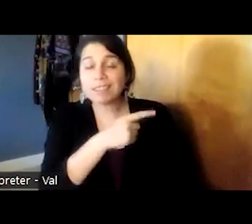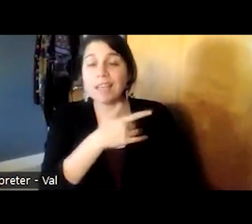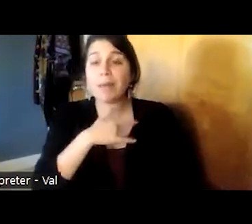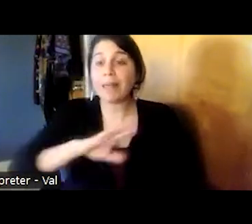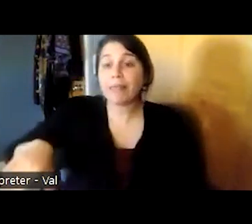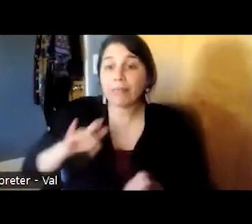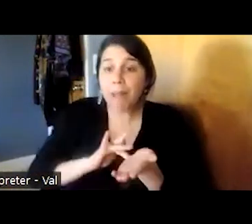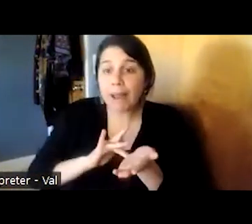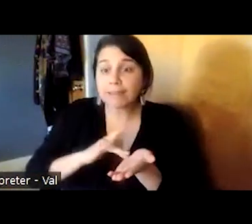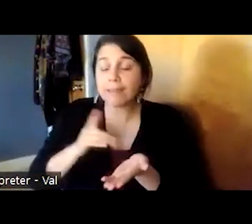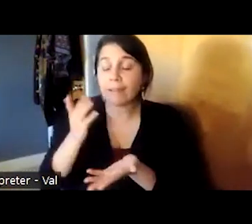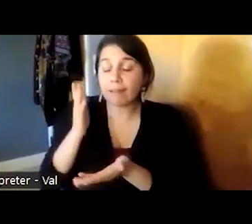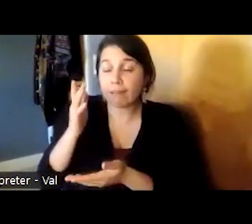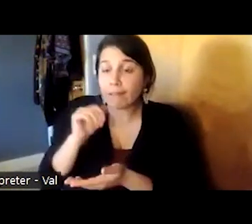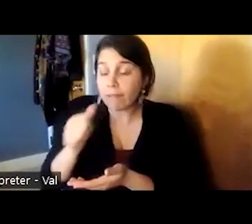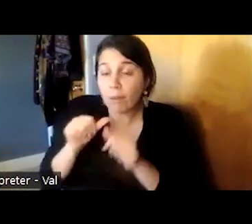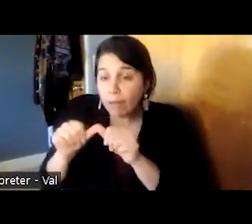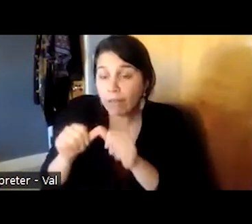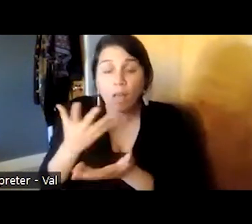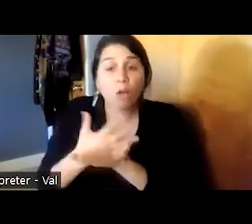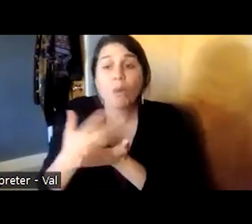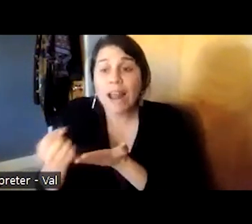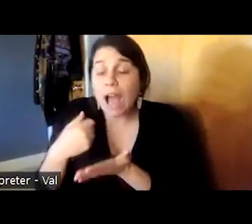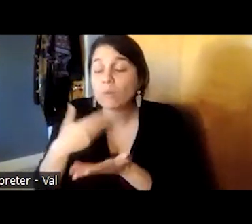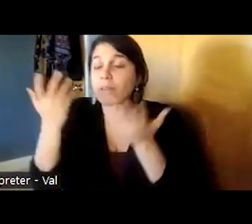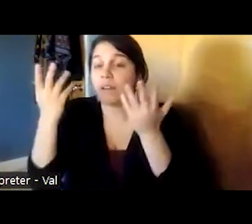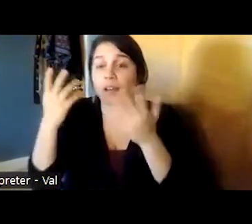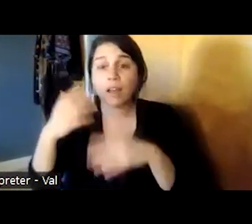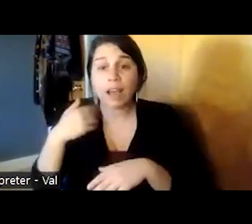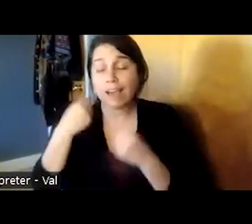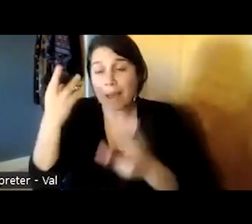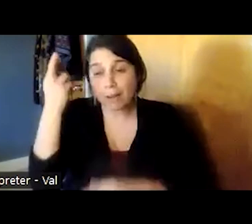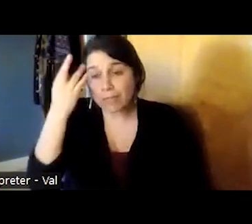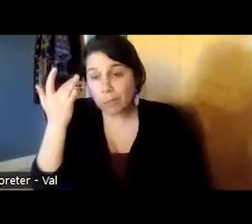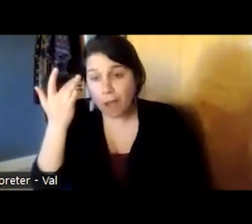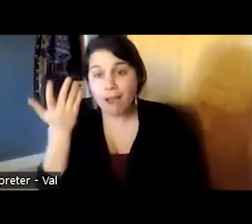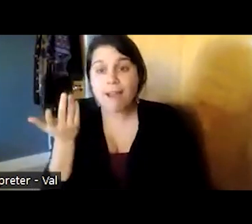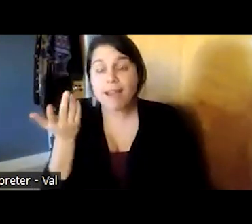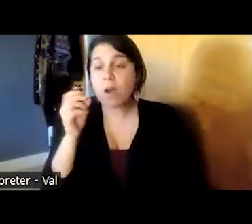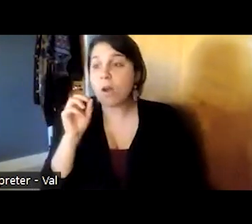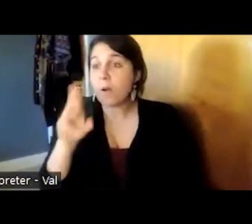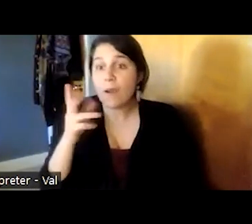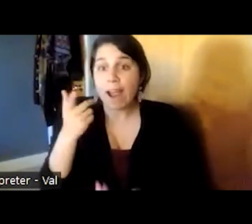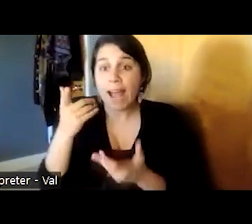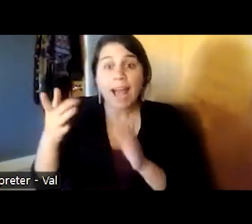for whatever reason they run out and they burn their bridges with whoever was prescribing it